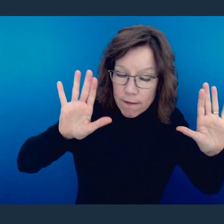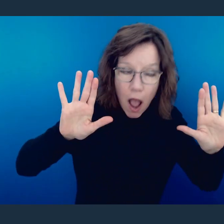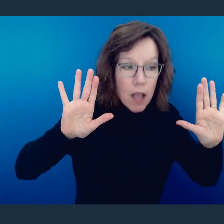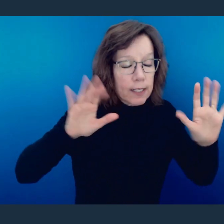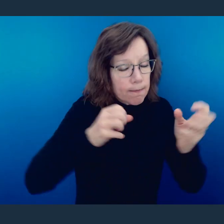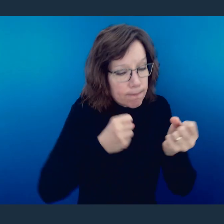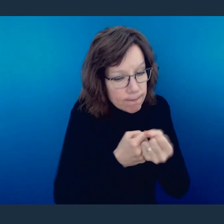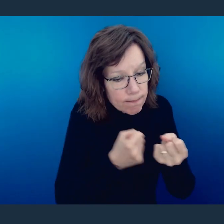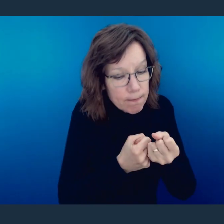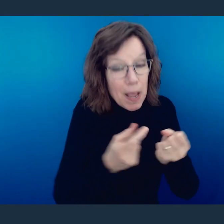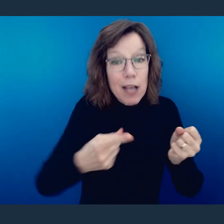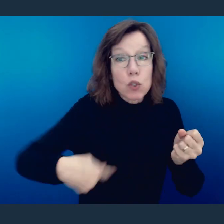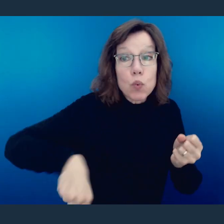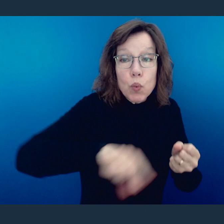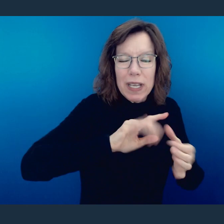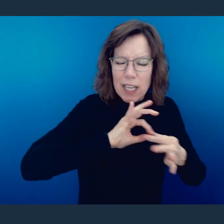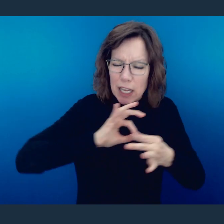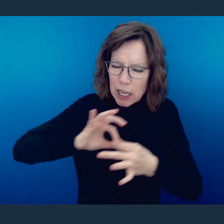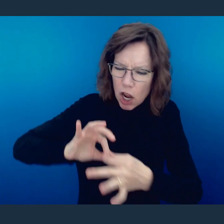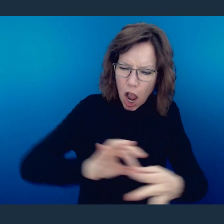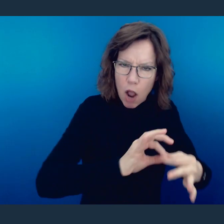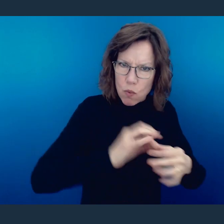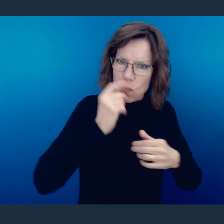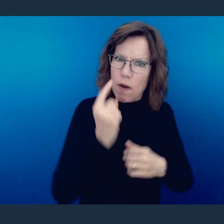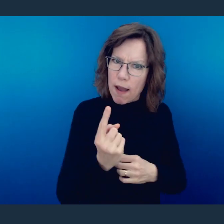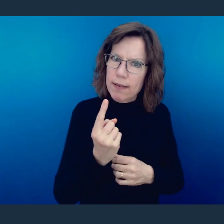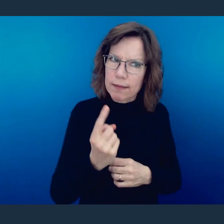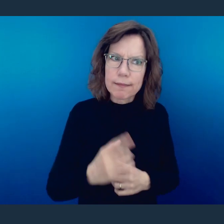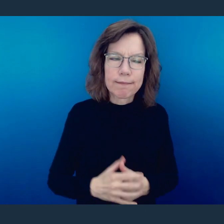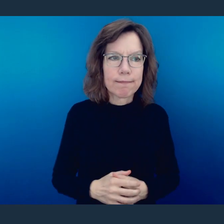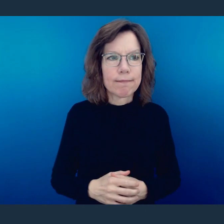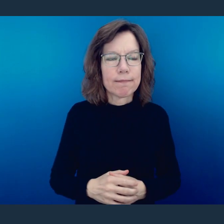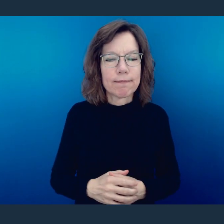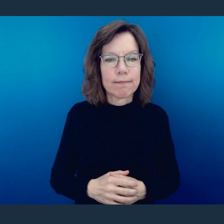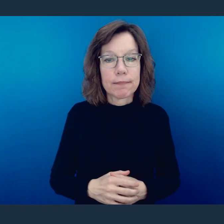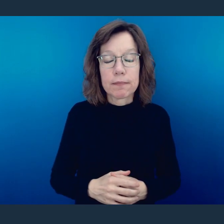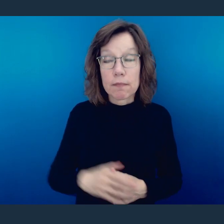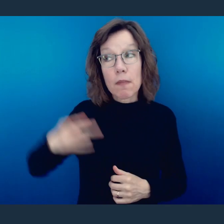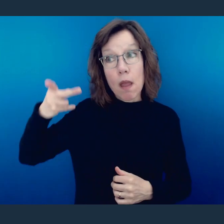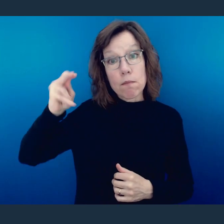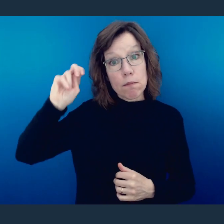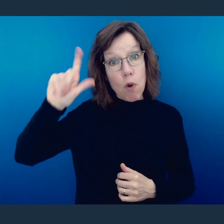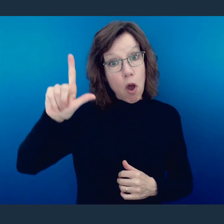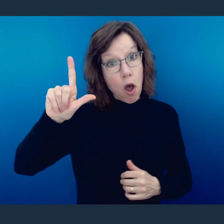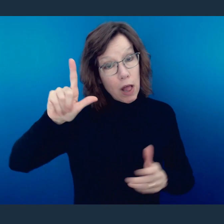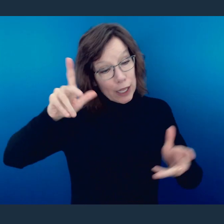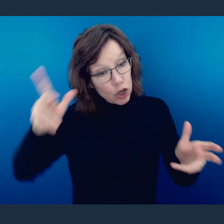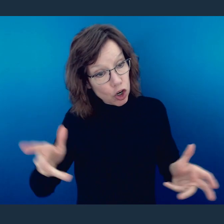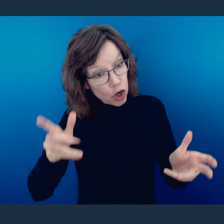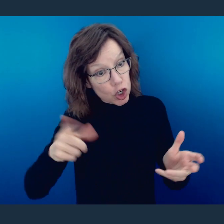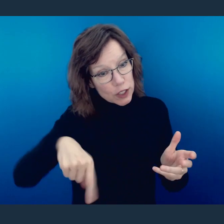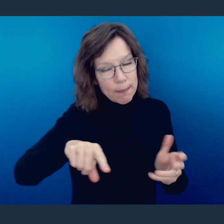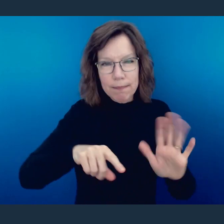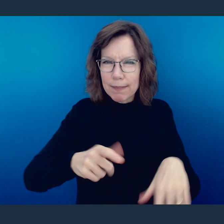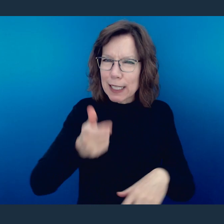you because we are one. Paul encourages them, and it's interesting